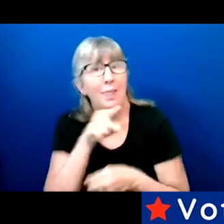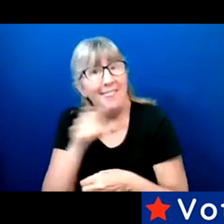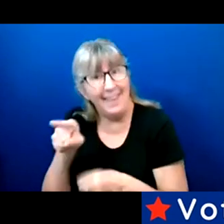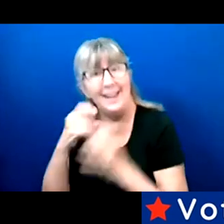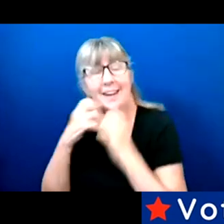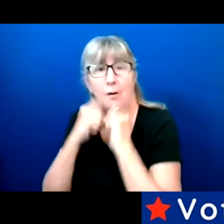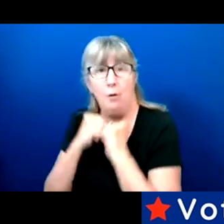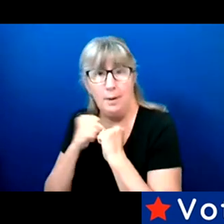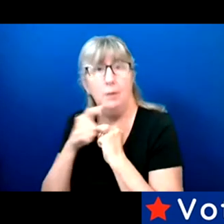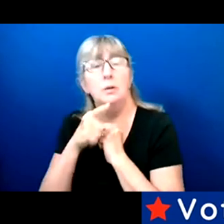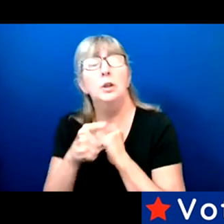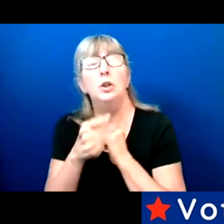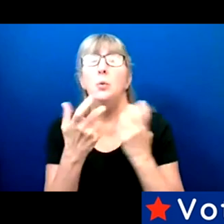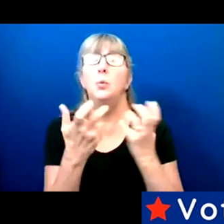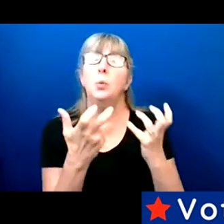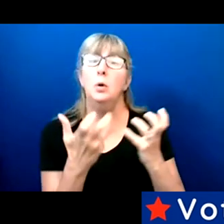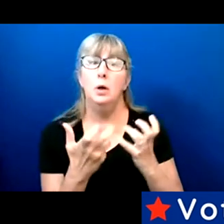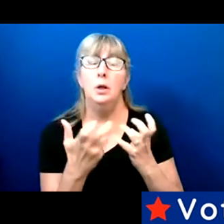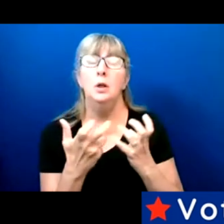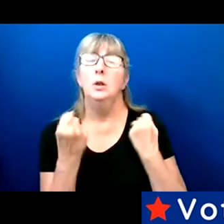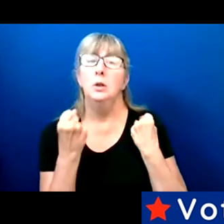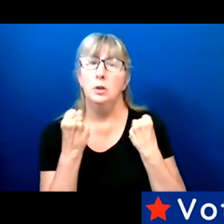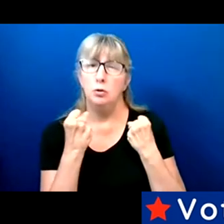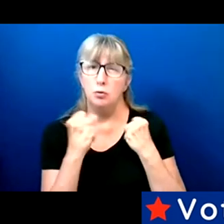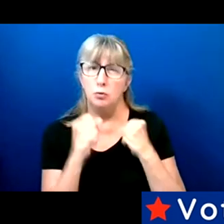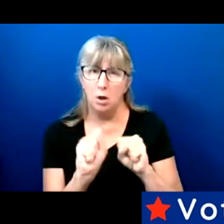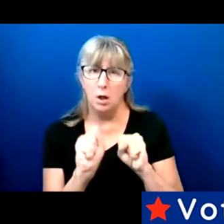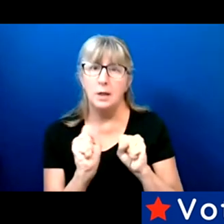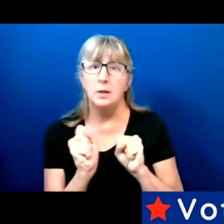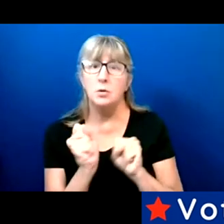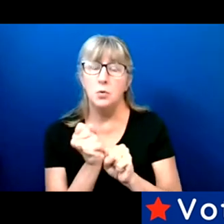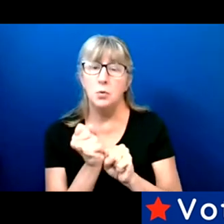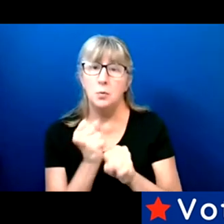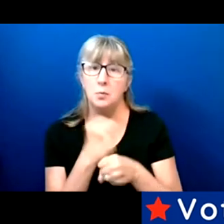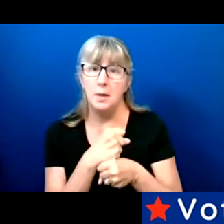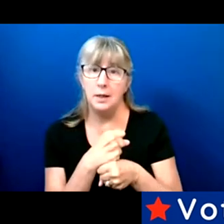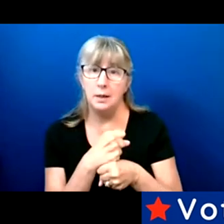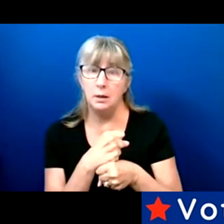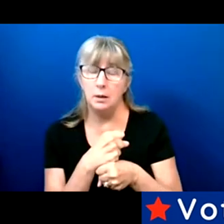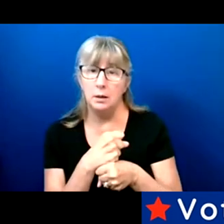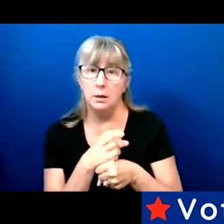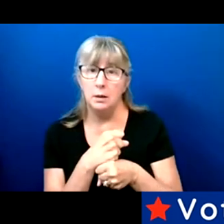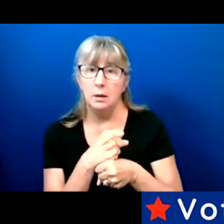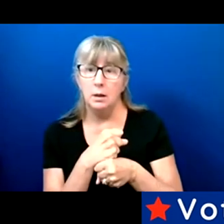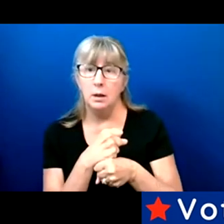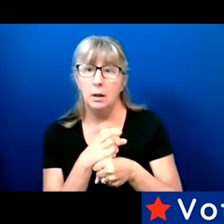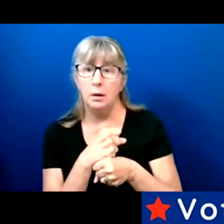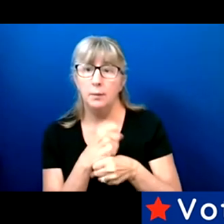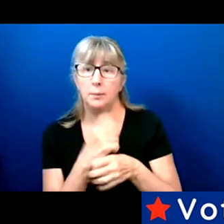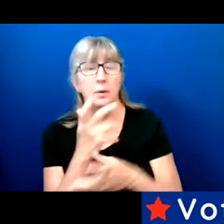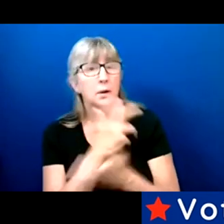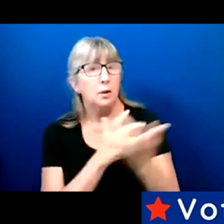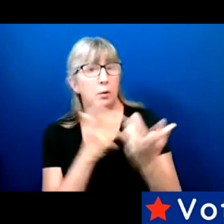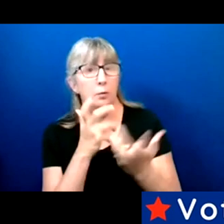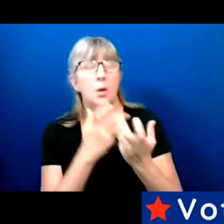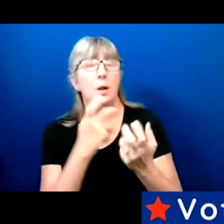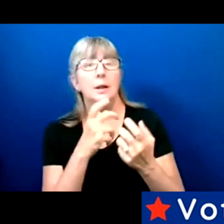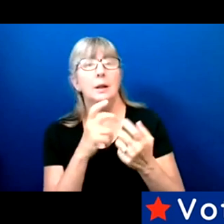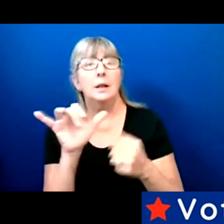and that you do want to try to make improvements, especially, with things like ballot access